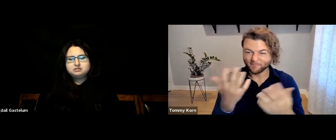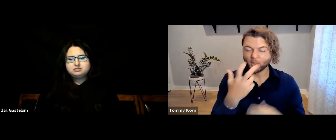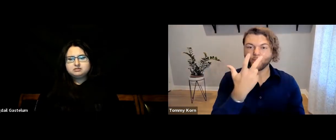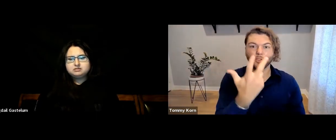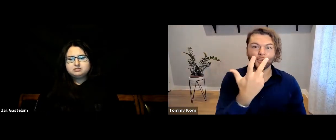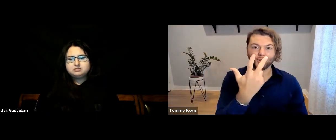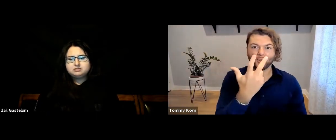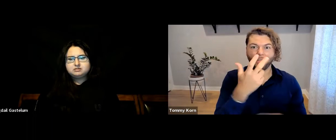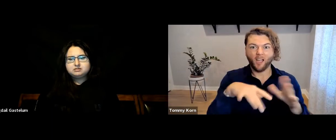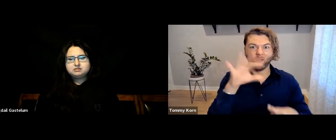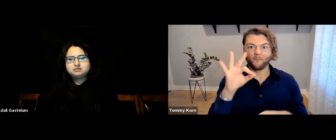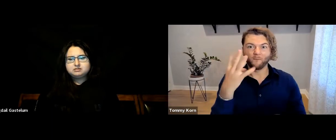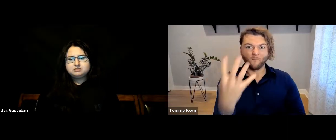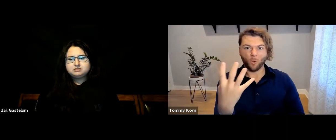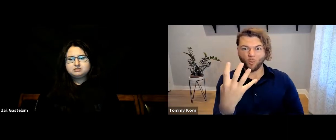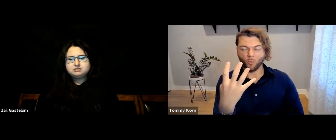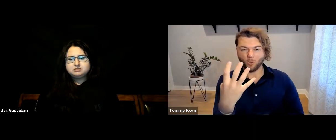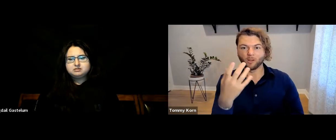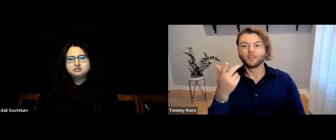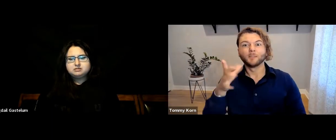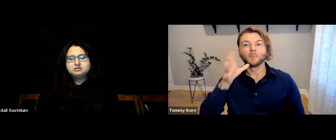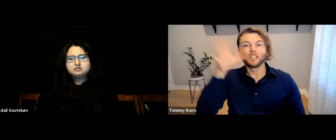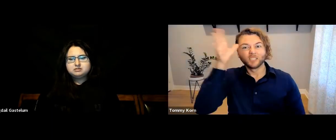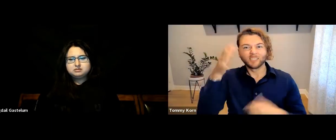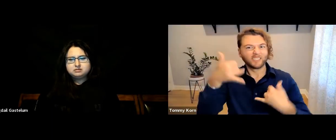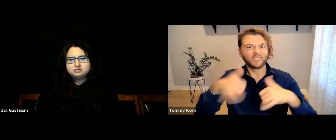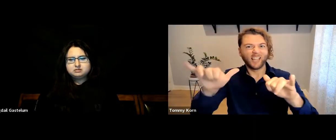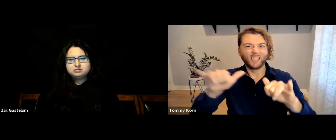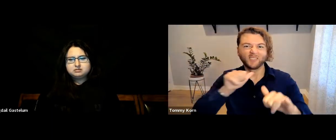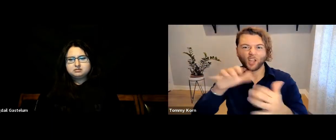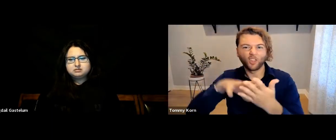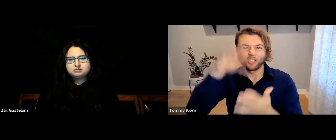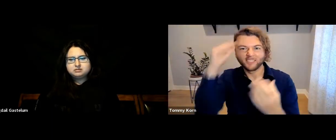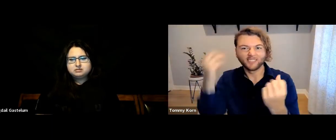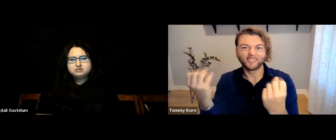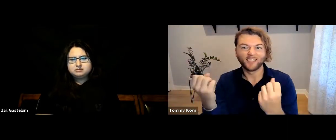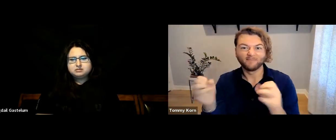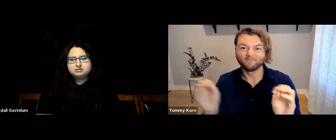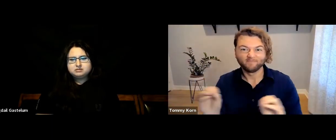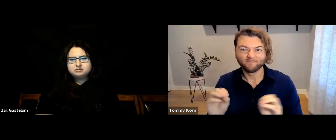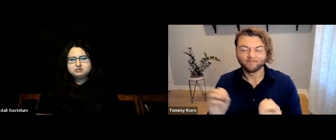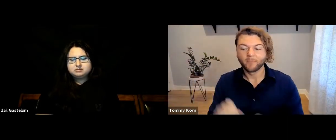is that three in four parents still don’t learn sign at all.